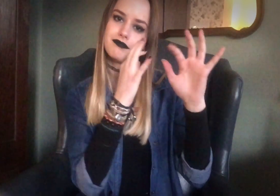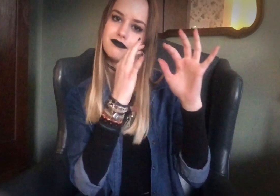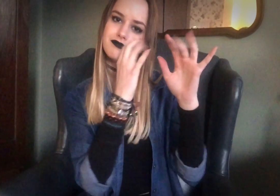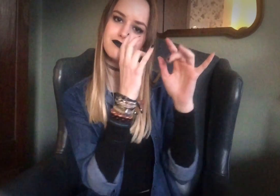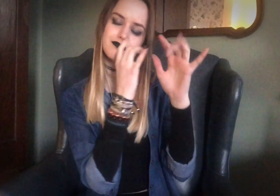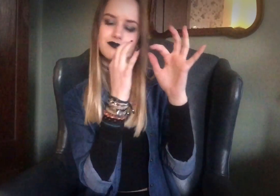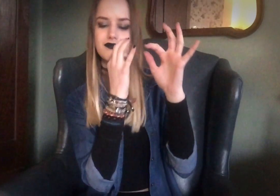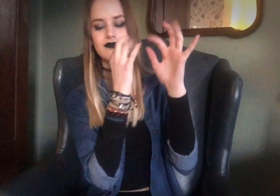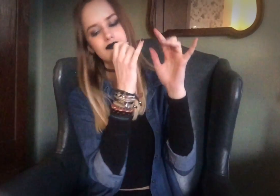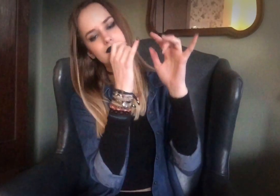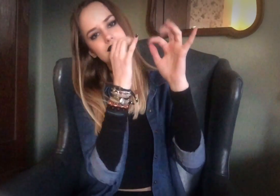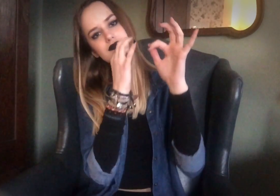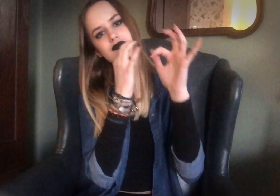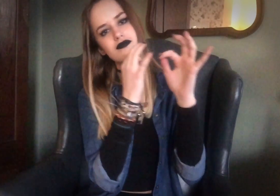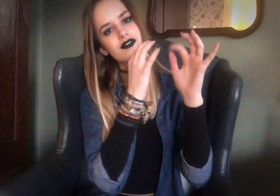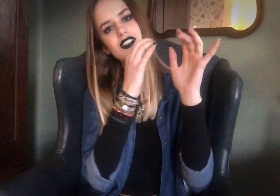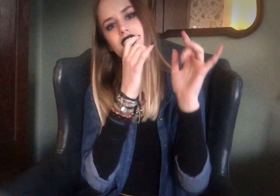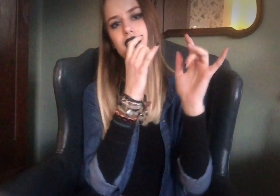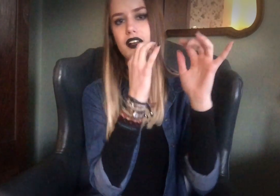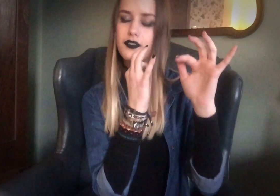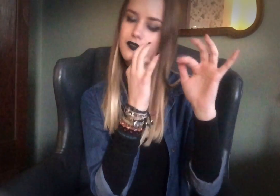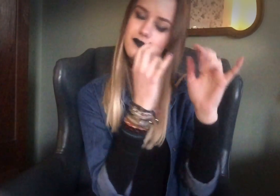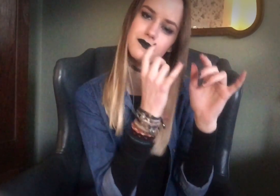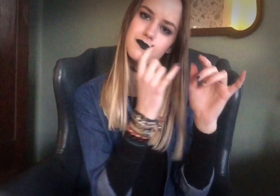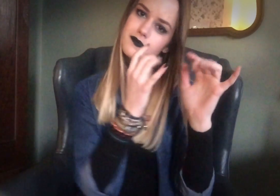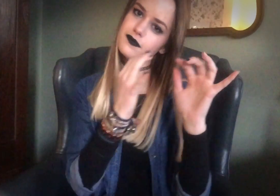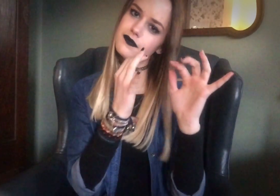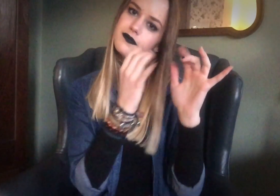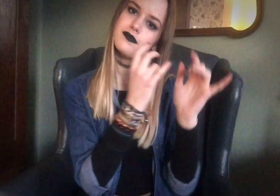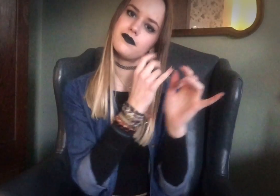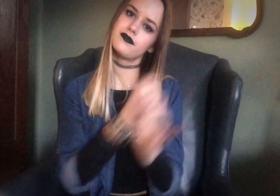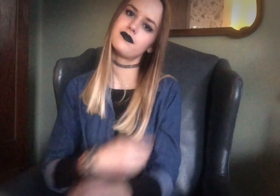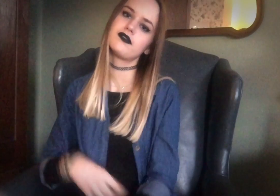Mm mm mm mm mm mm mm